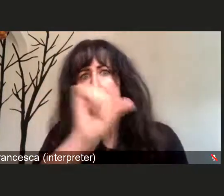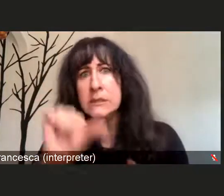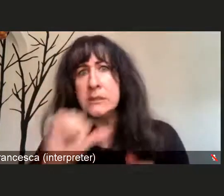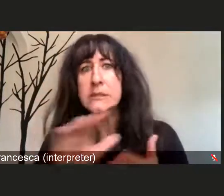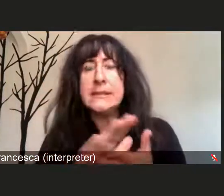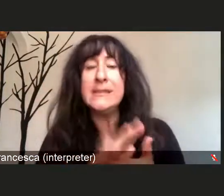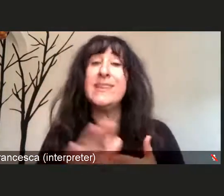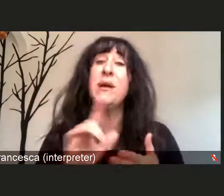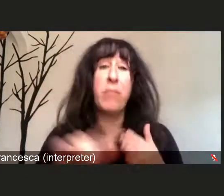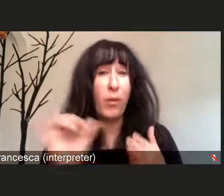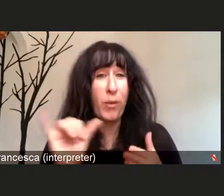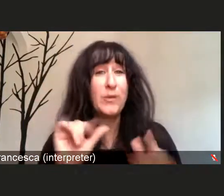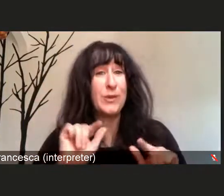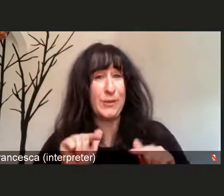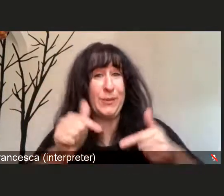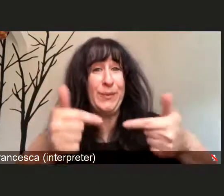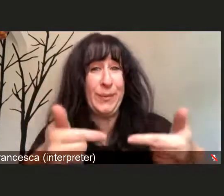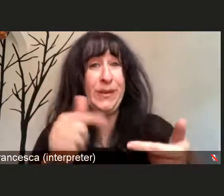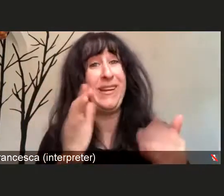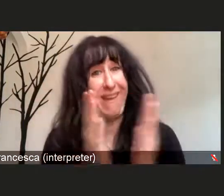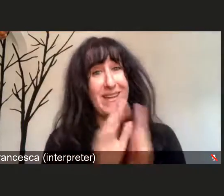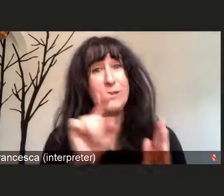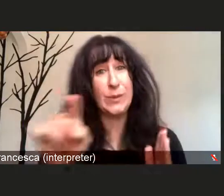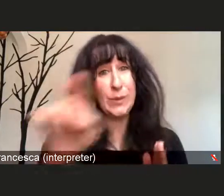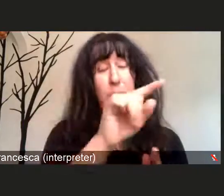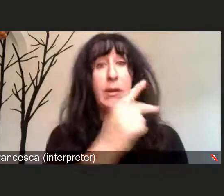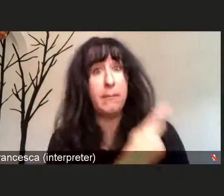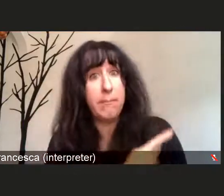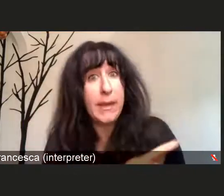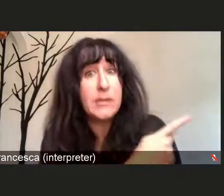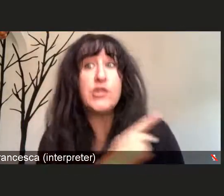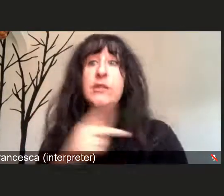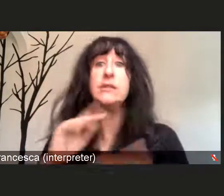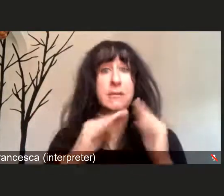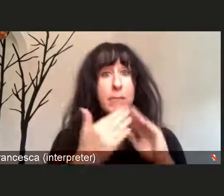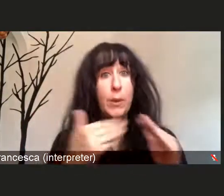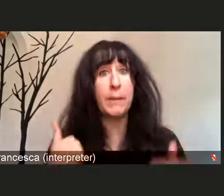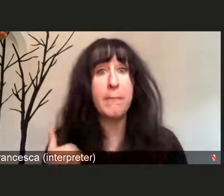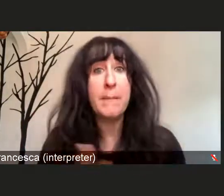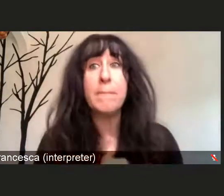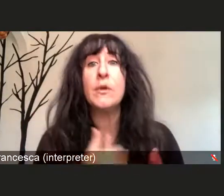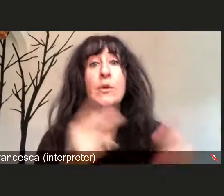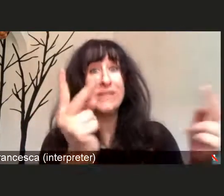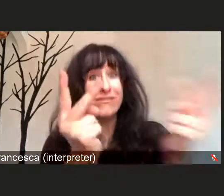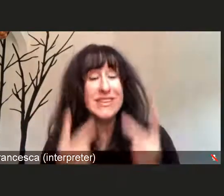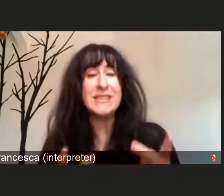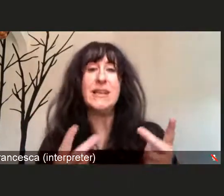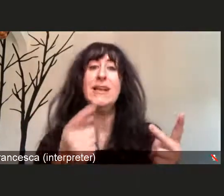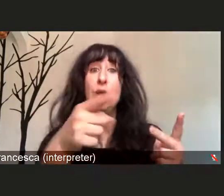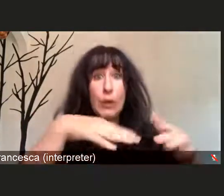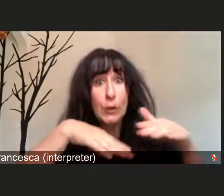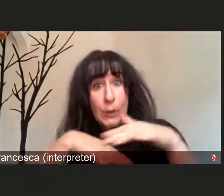our visitors, our community members, as they come into our facilities to ensure that they continue to wear a mask.